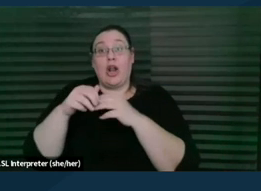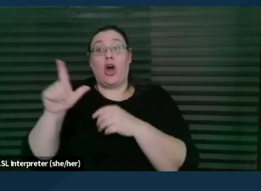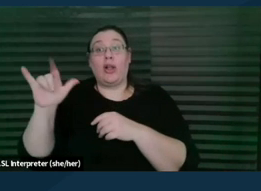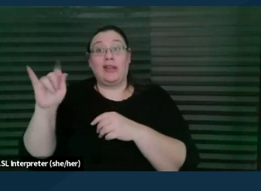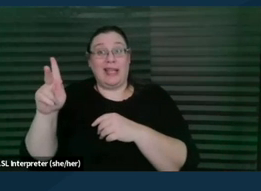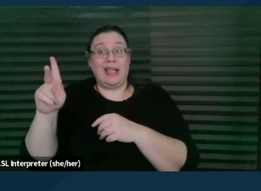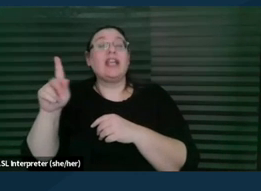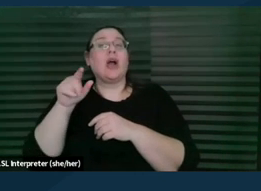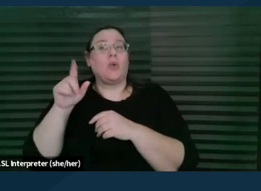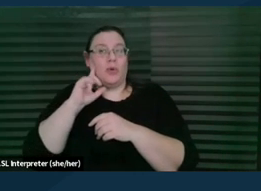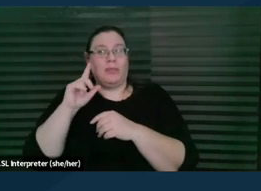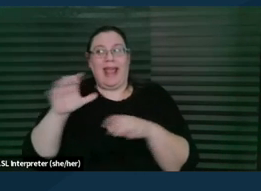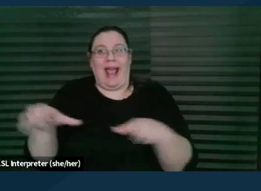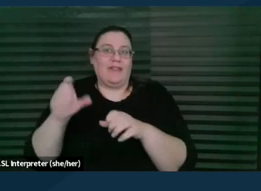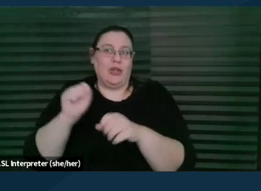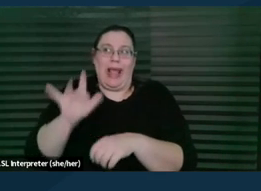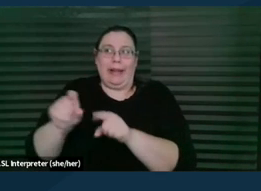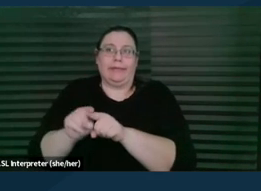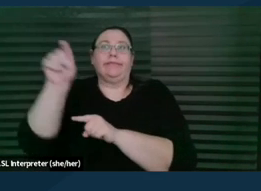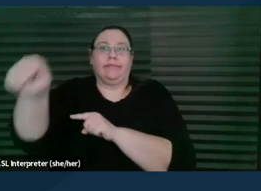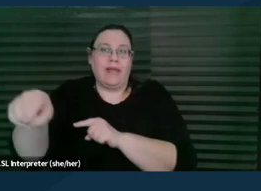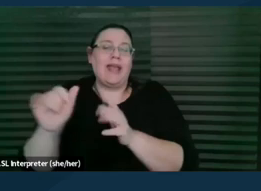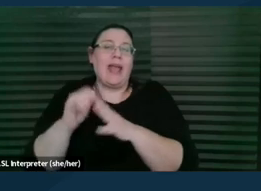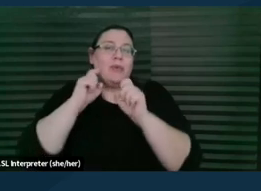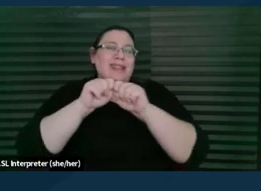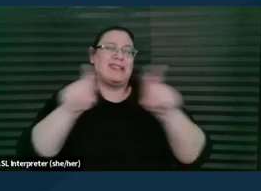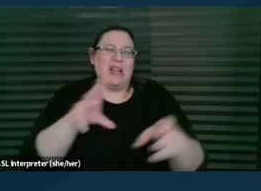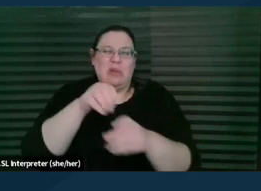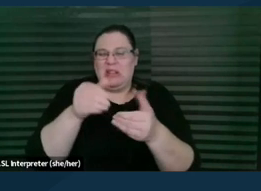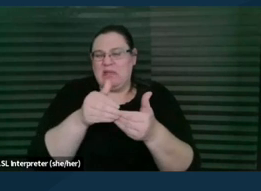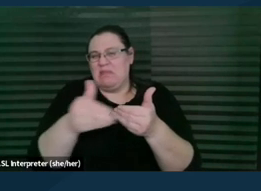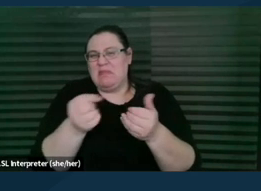and you can expect that to come out in the next few days. Next slide.